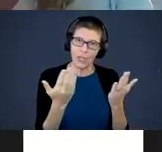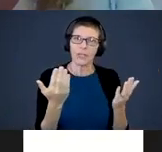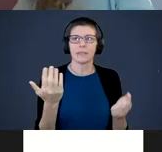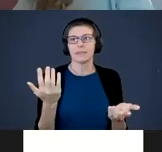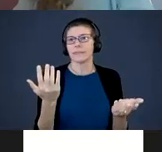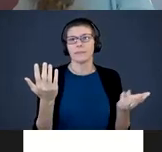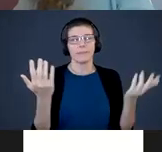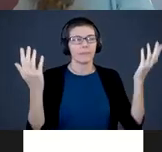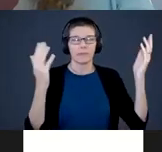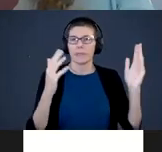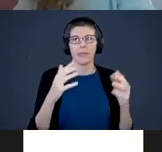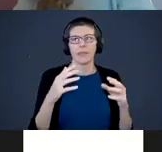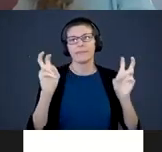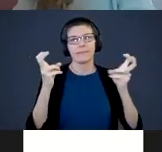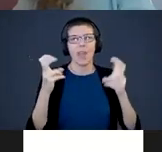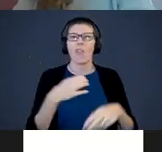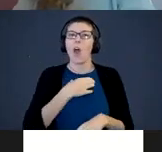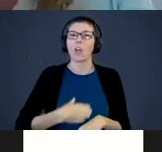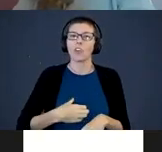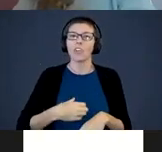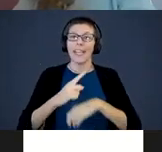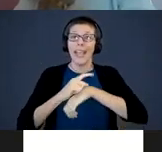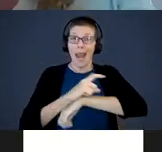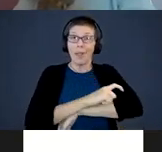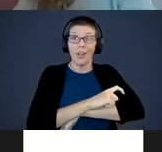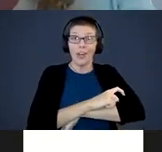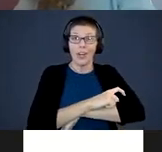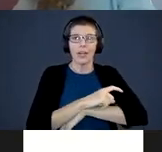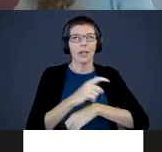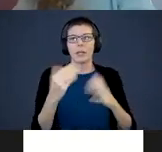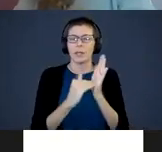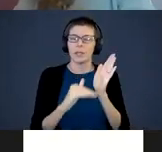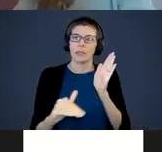the very Hungry Caterpillar so many times, you can quote it in your sleep?